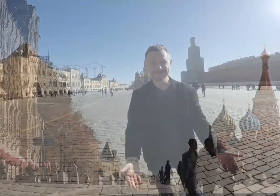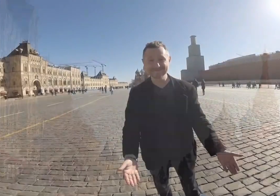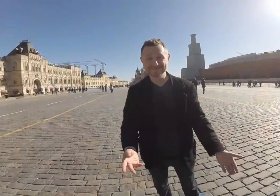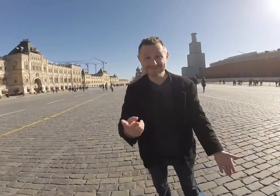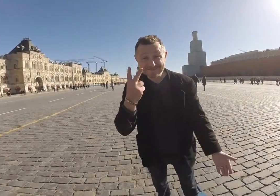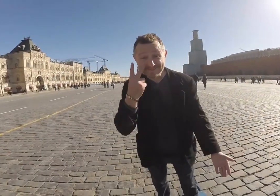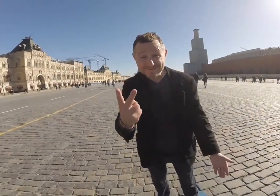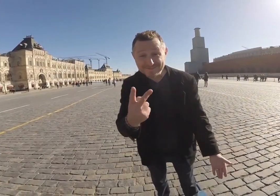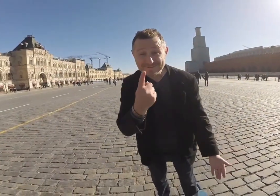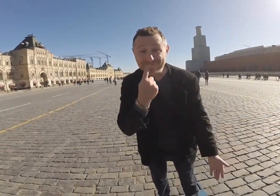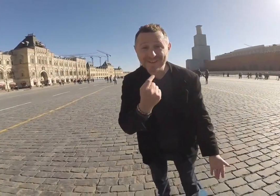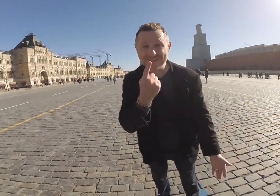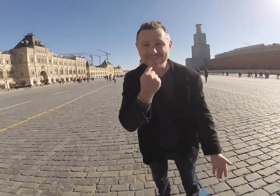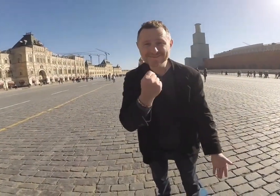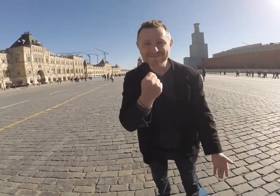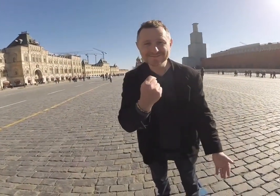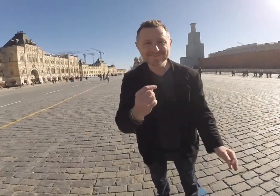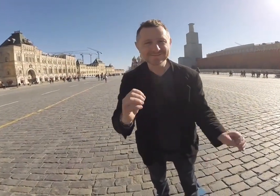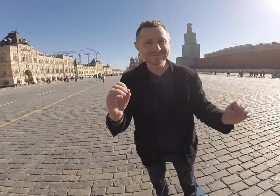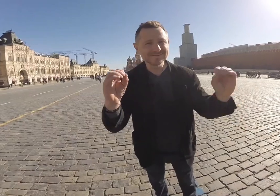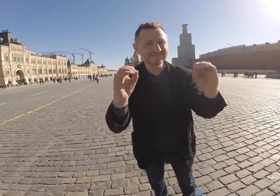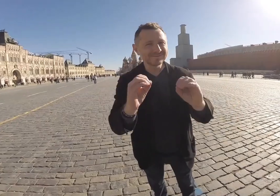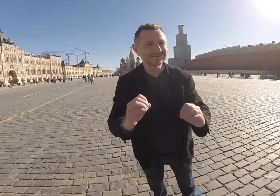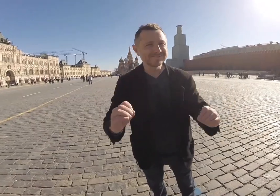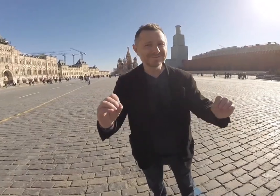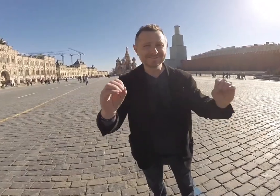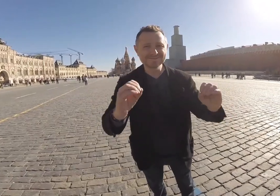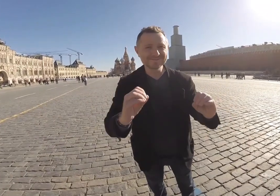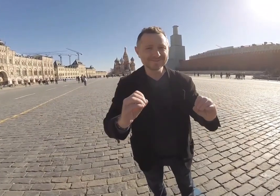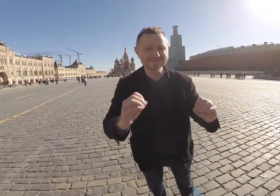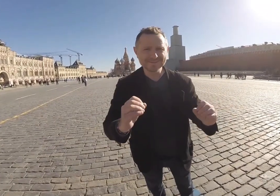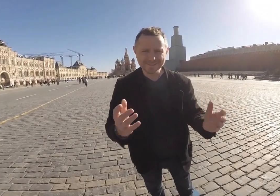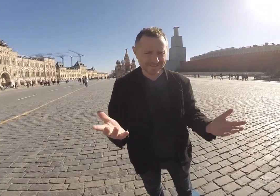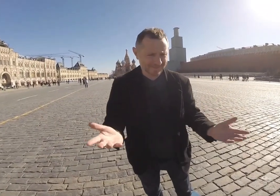Do you see any red cobblestones? No, there